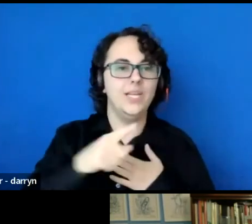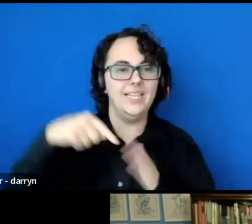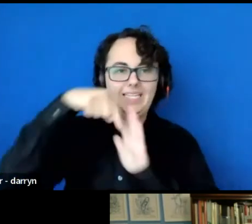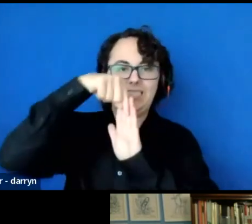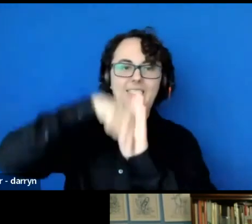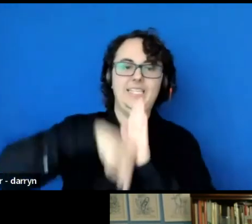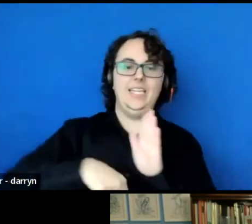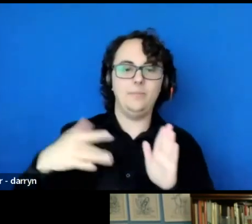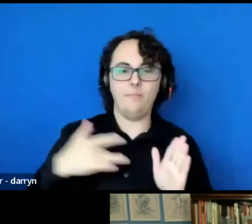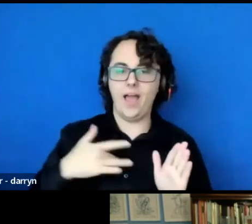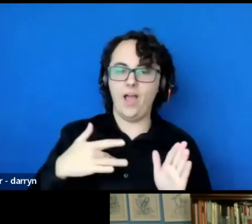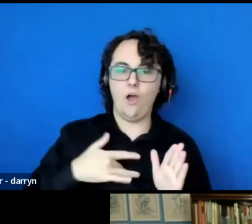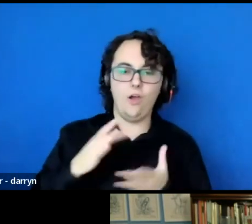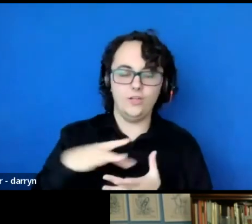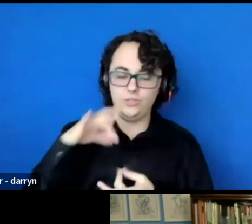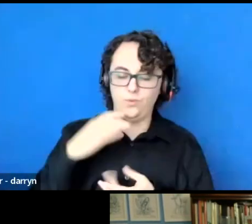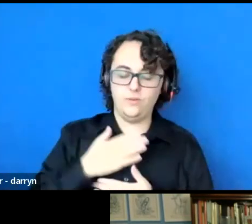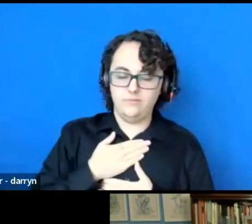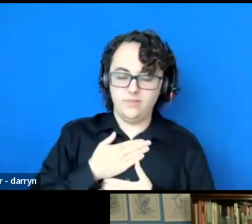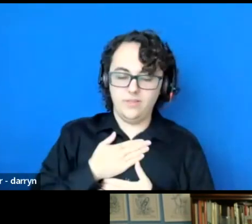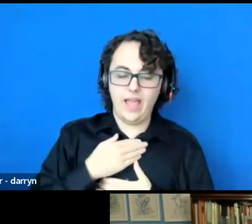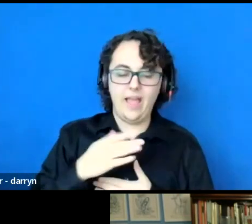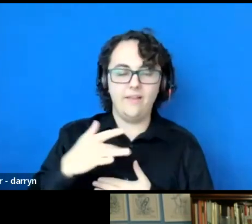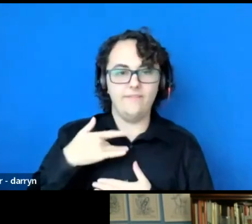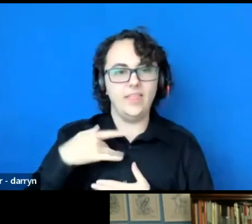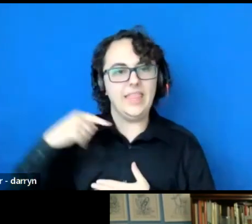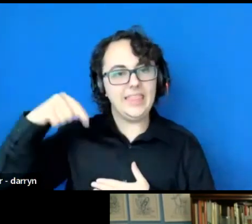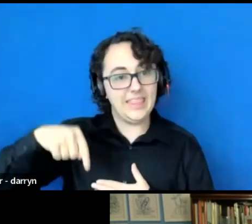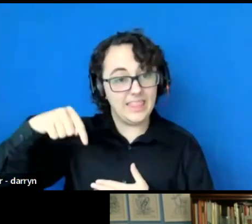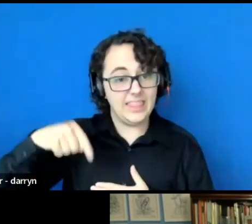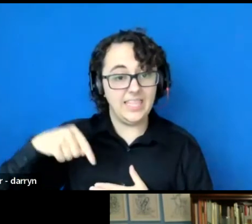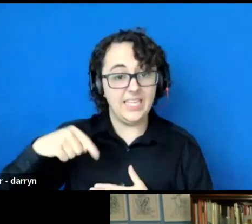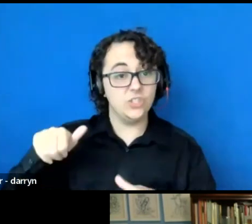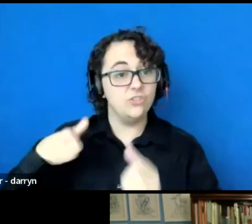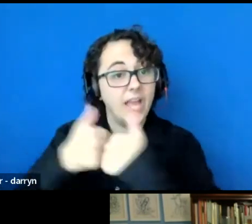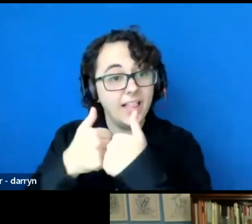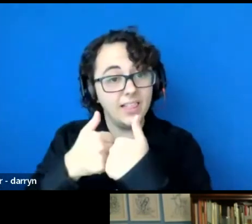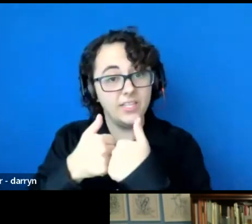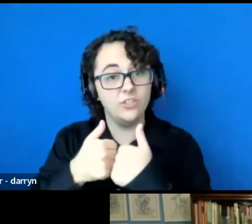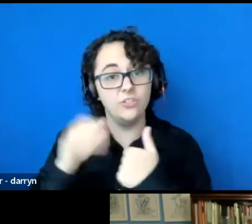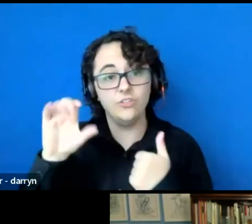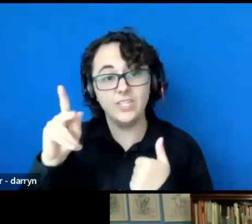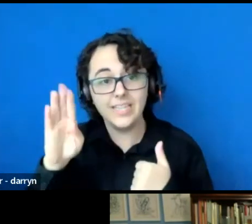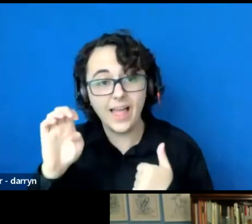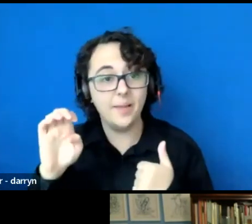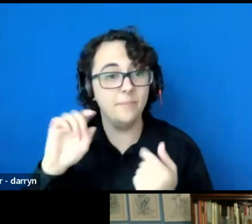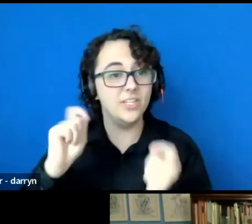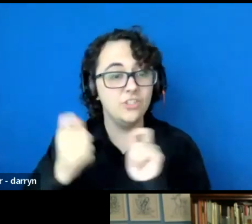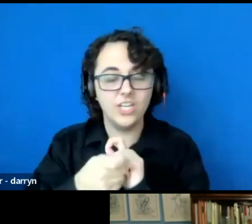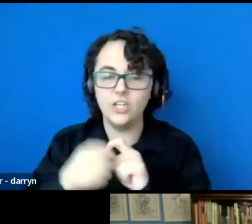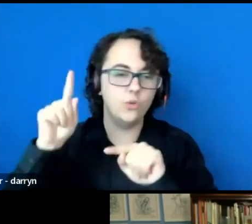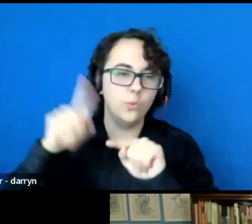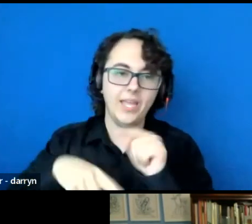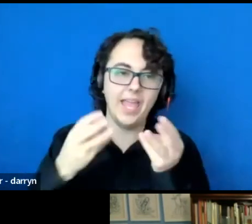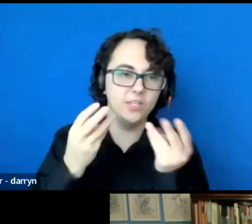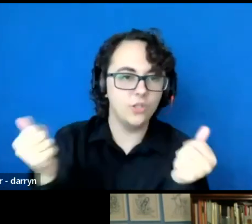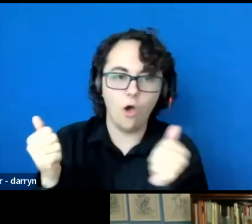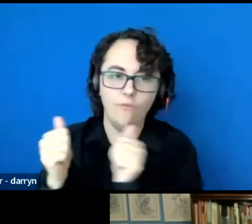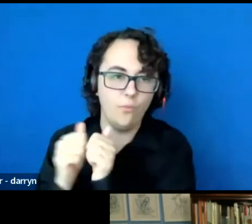I believe that this challenge of climate change can not be solved without artists and the artistic community